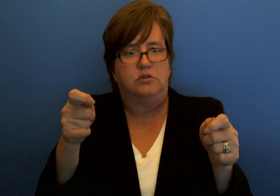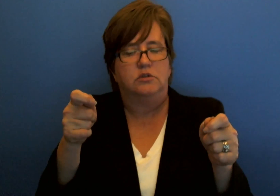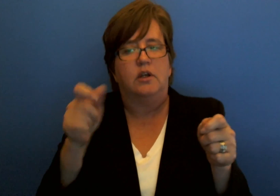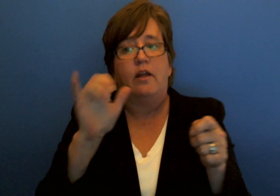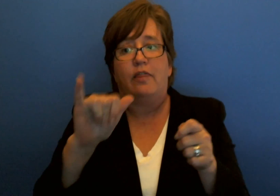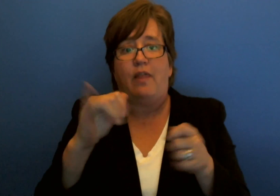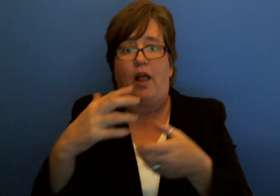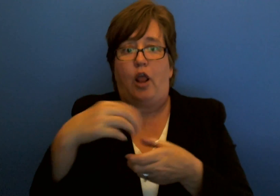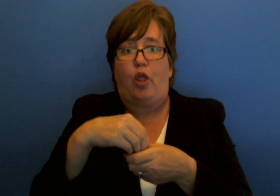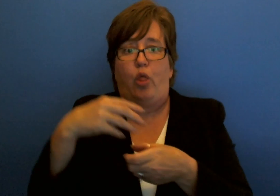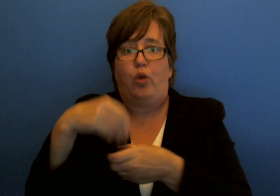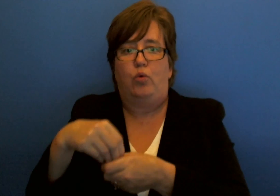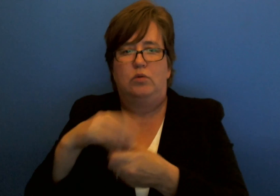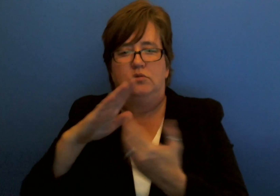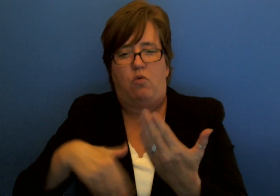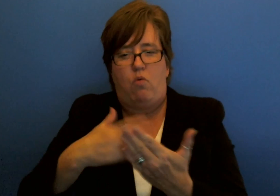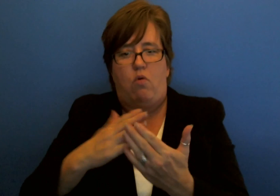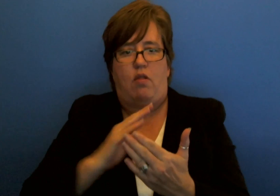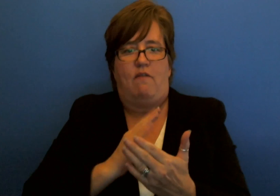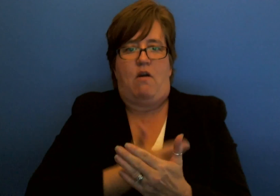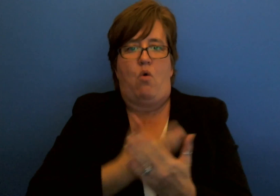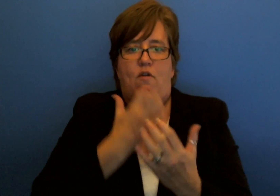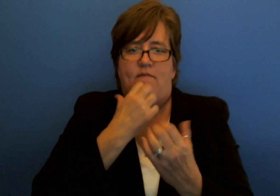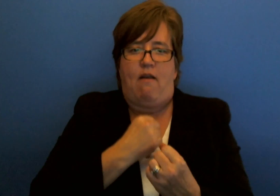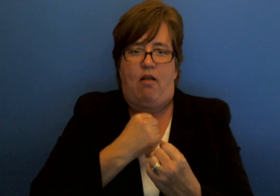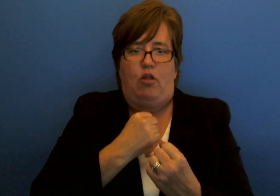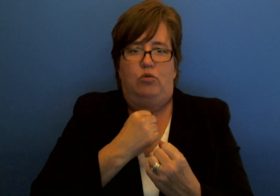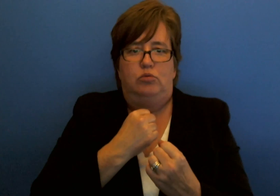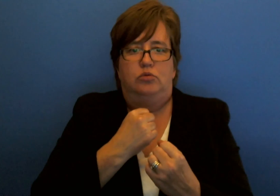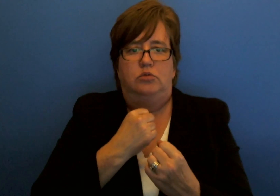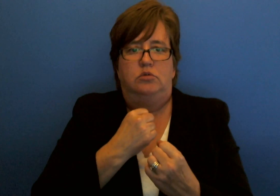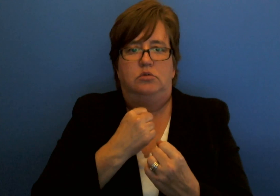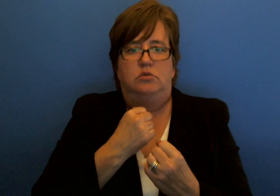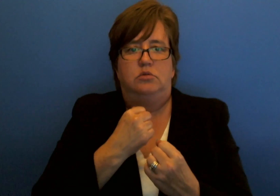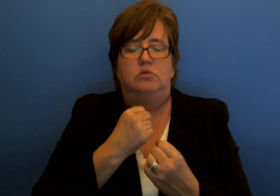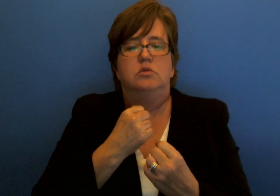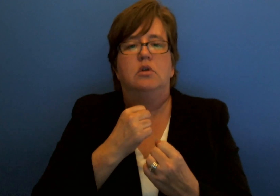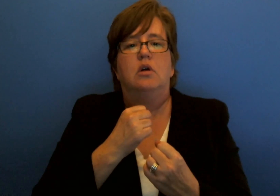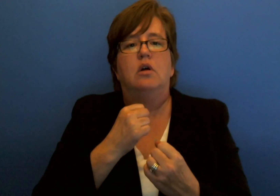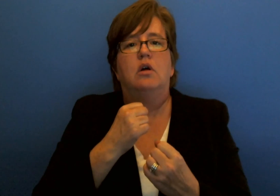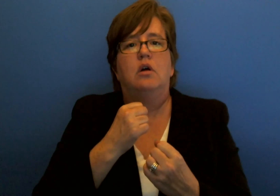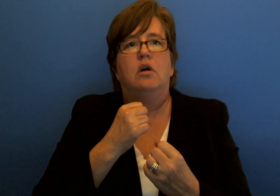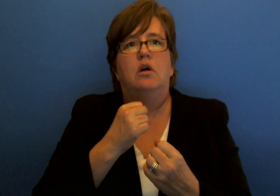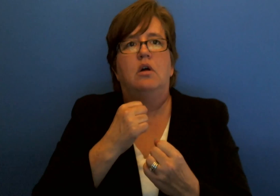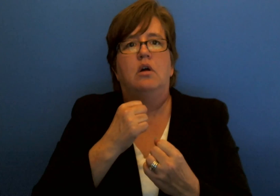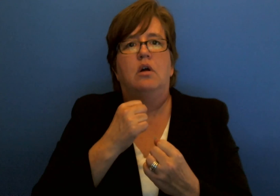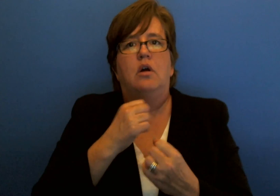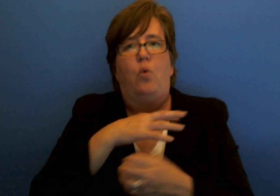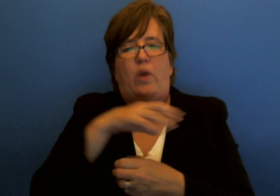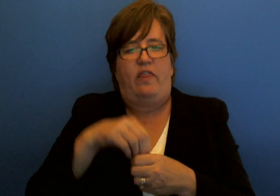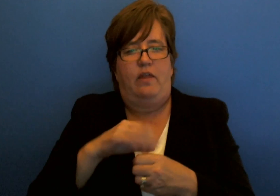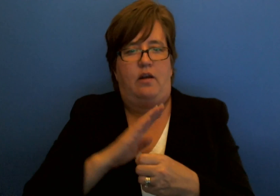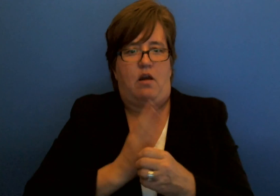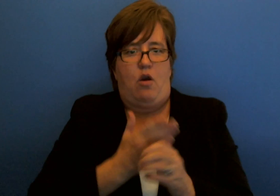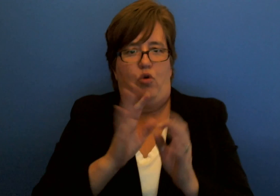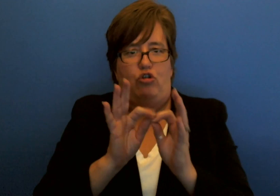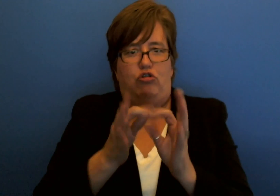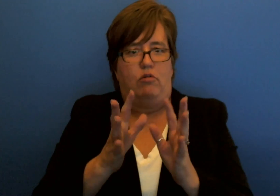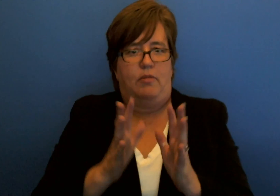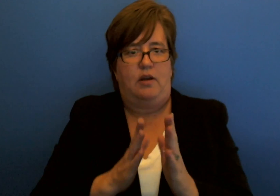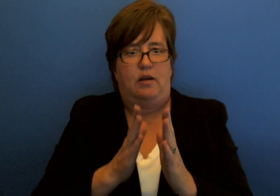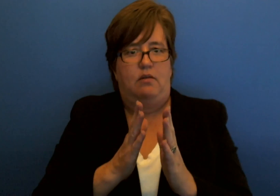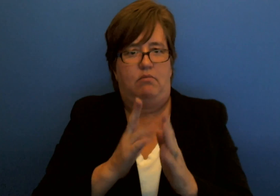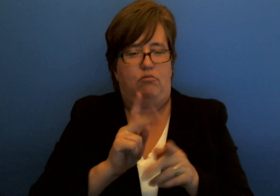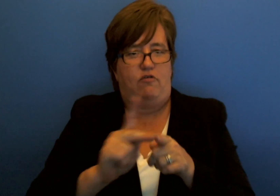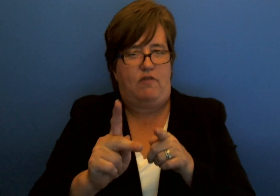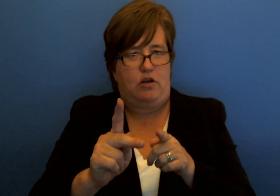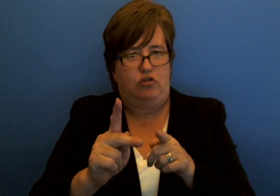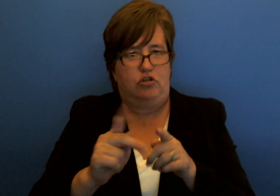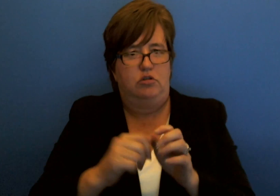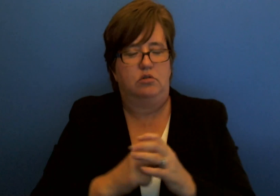that includes all values within our interpreting profession.